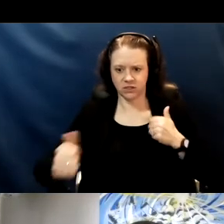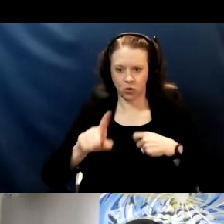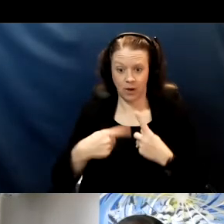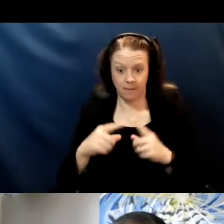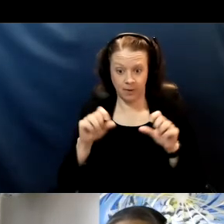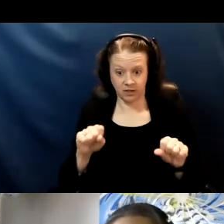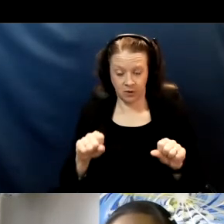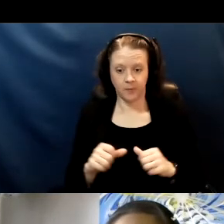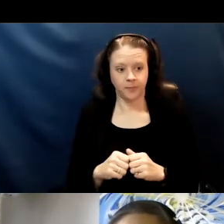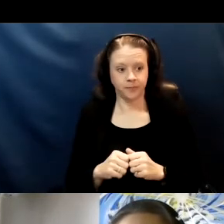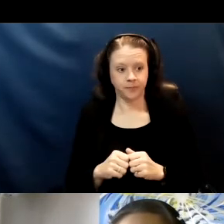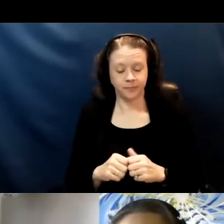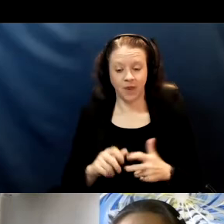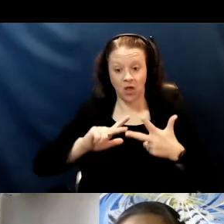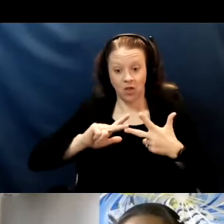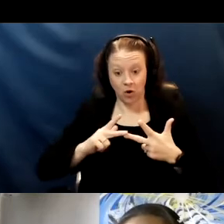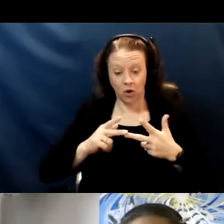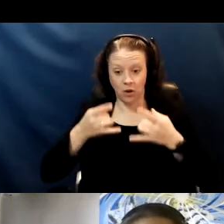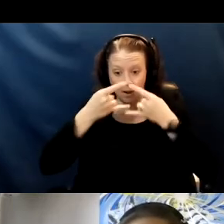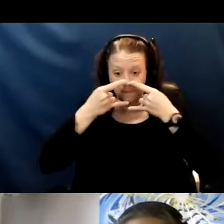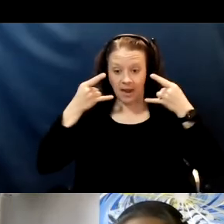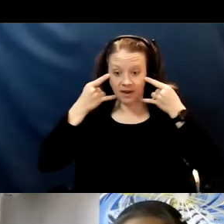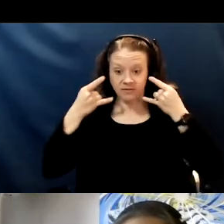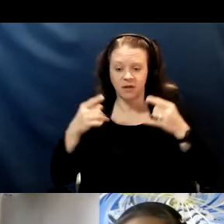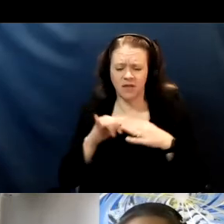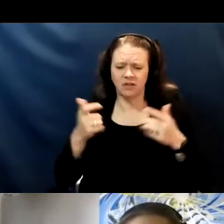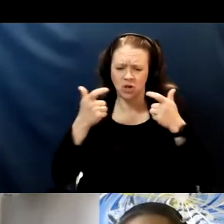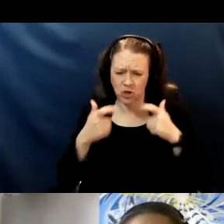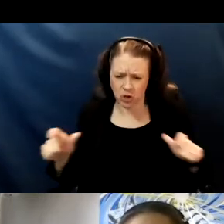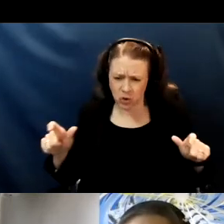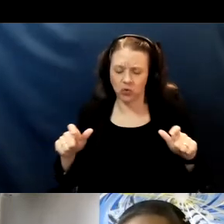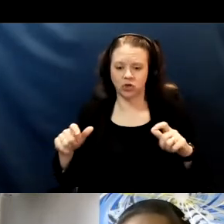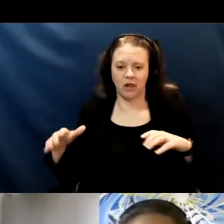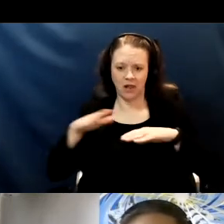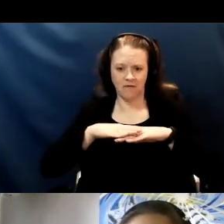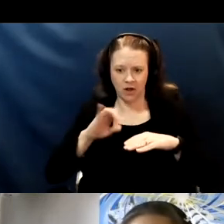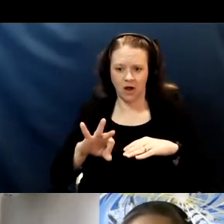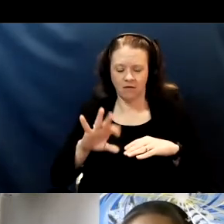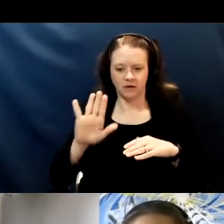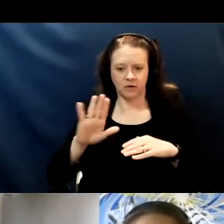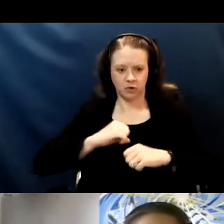Masks are a huge layer of protection. There are different types of masks,